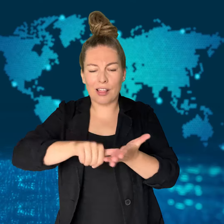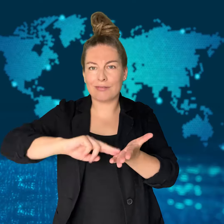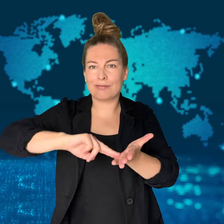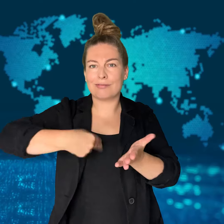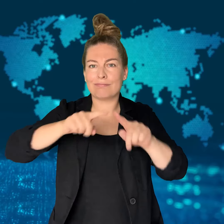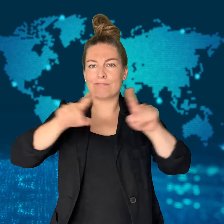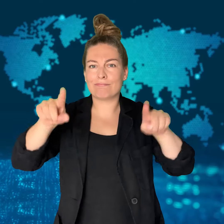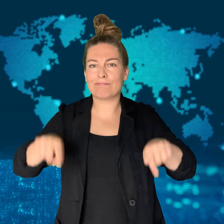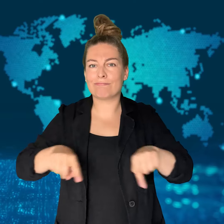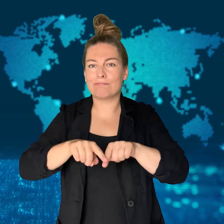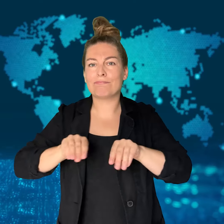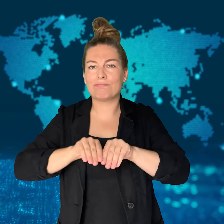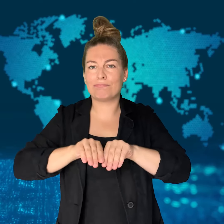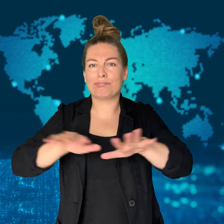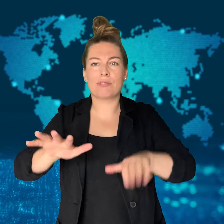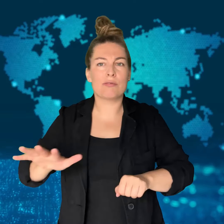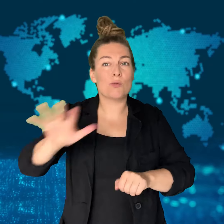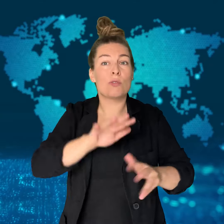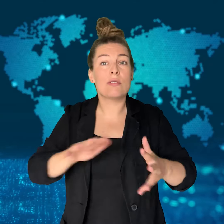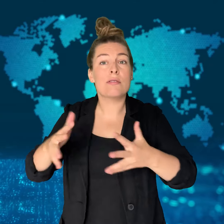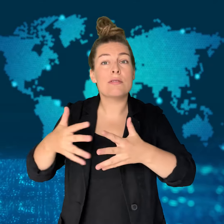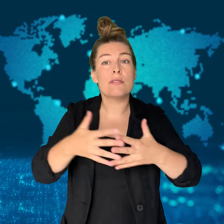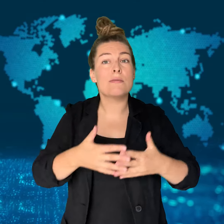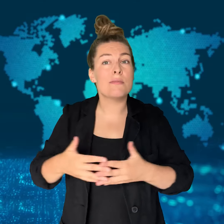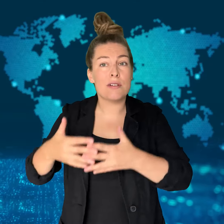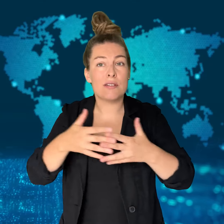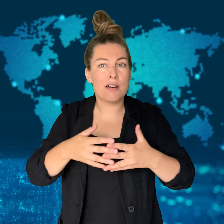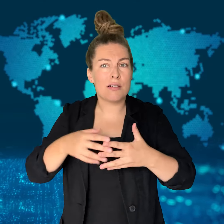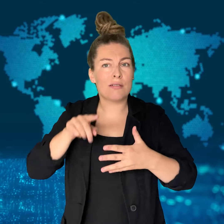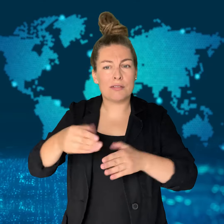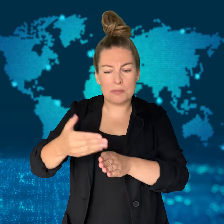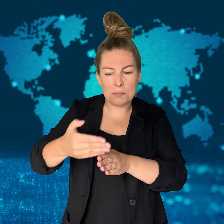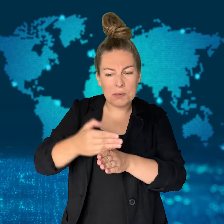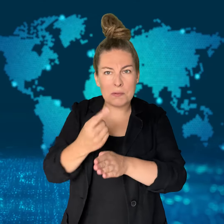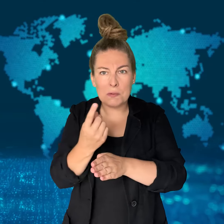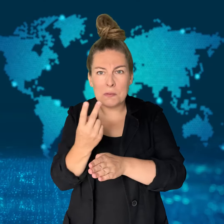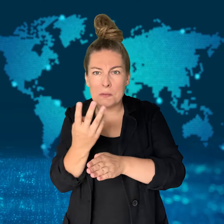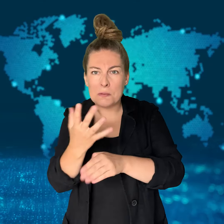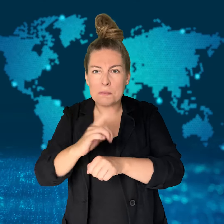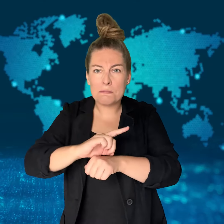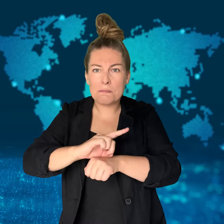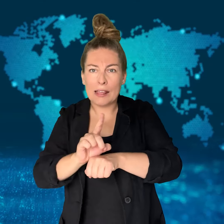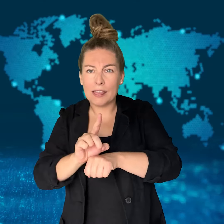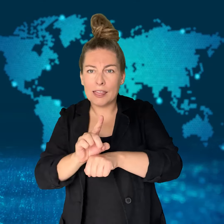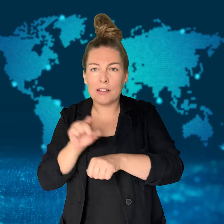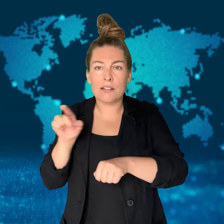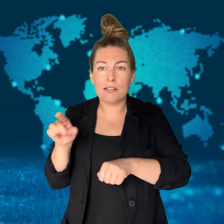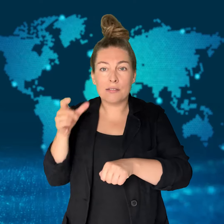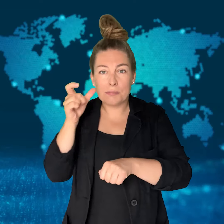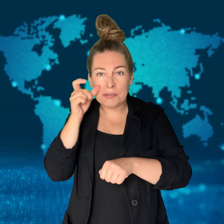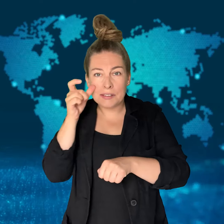Reportedly, he did not tell most of his staff about